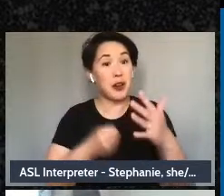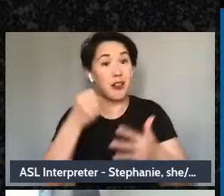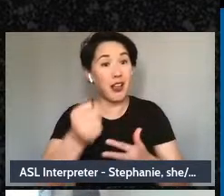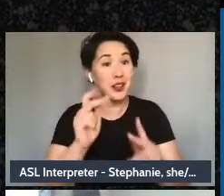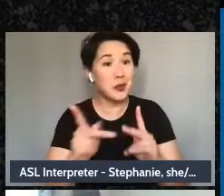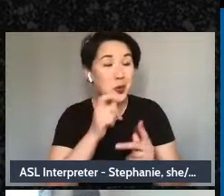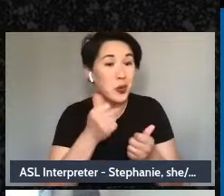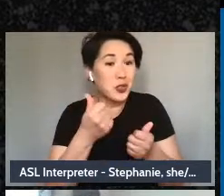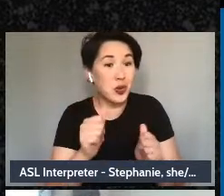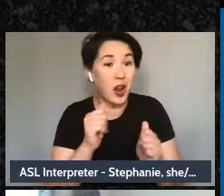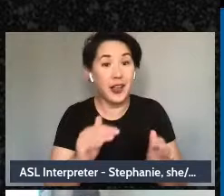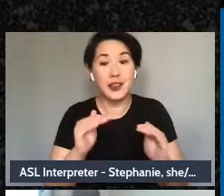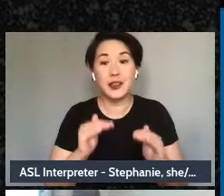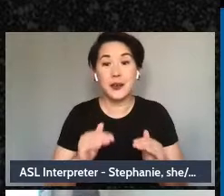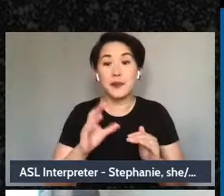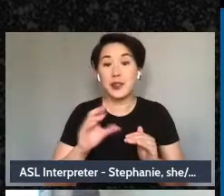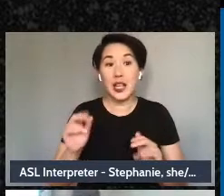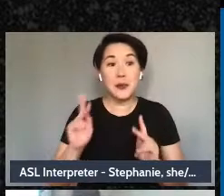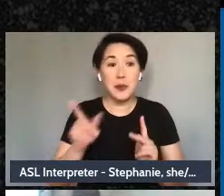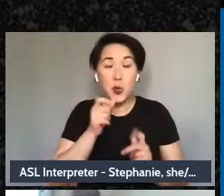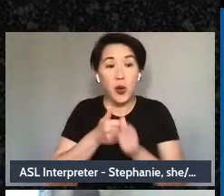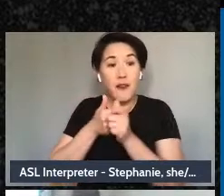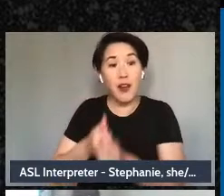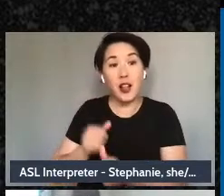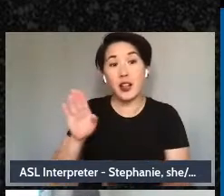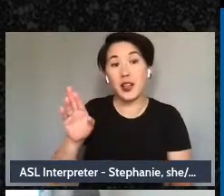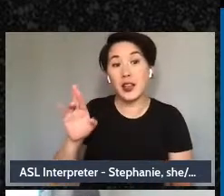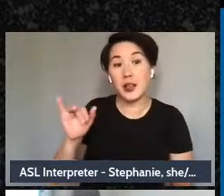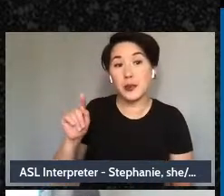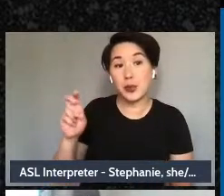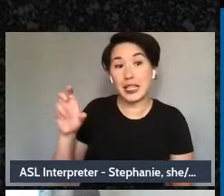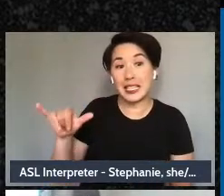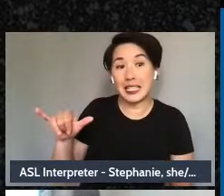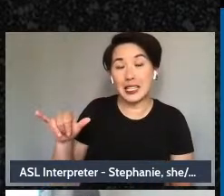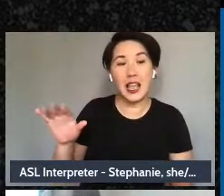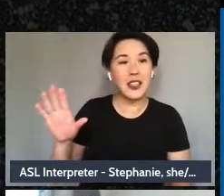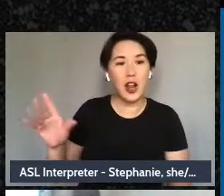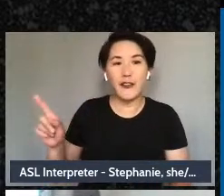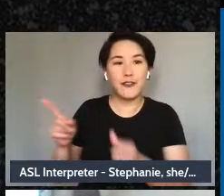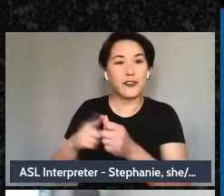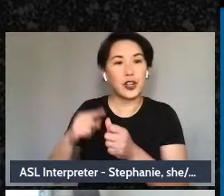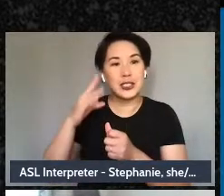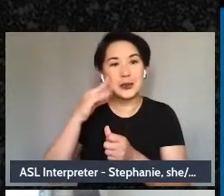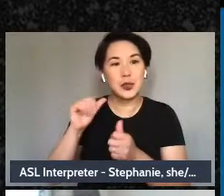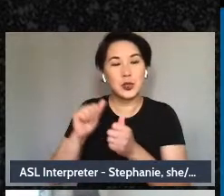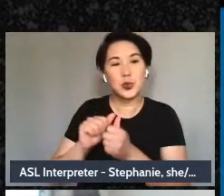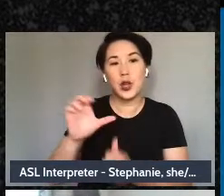are following Brittany, and that was their first experience with a conservator-conservatorship,